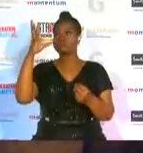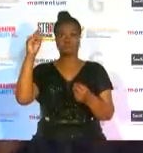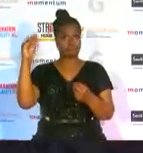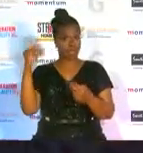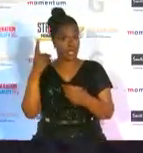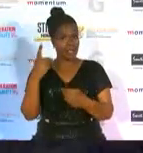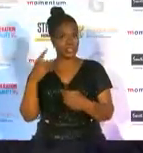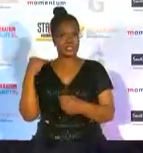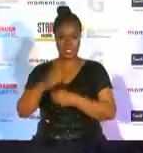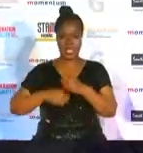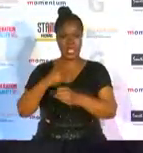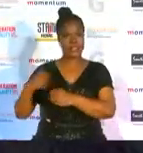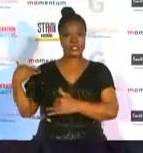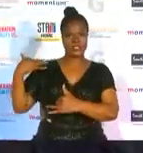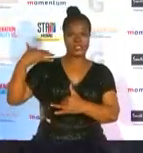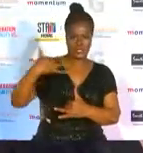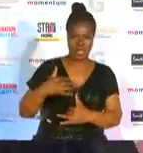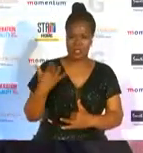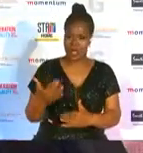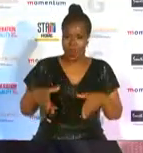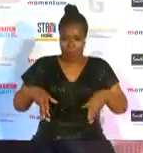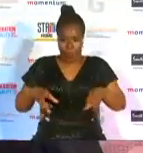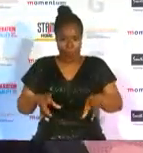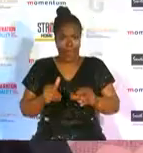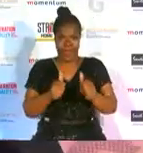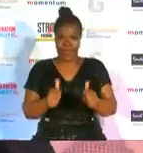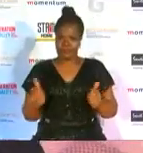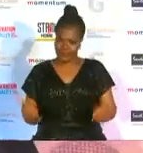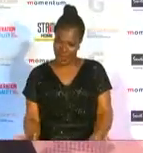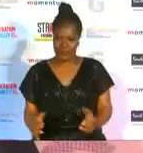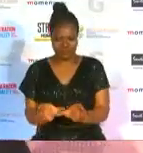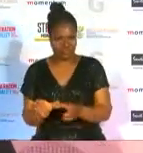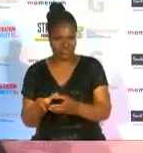have paved the way for the current generation